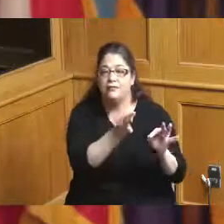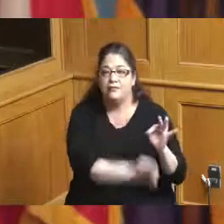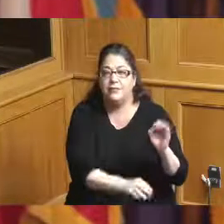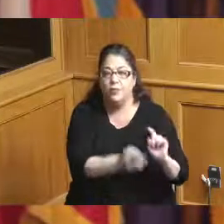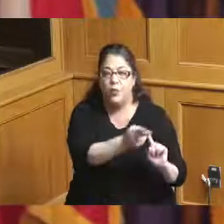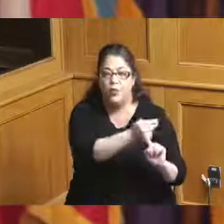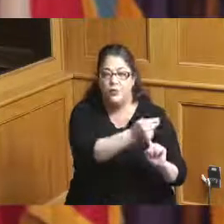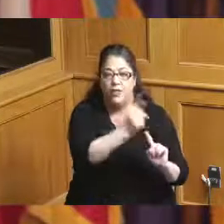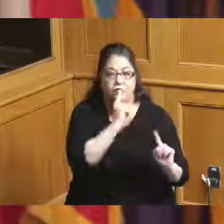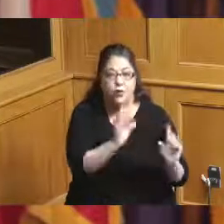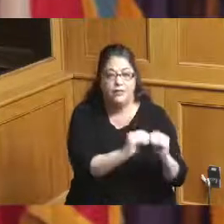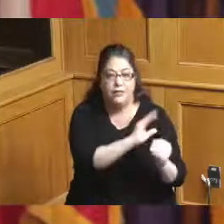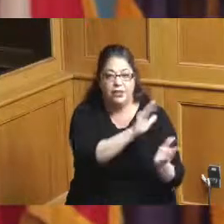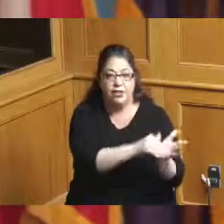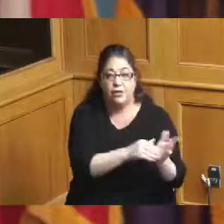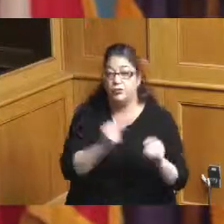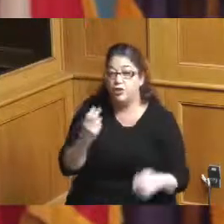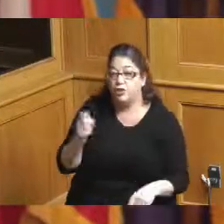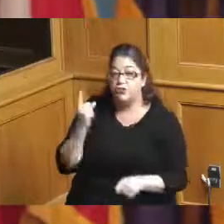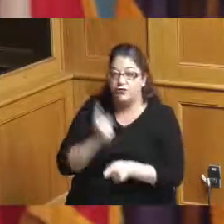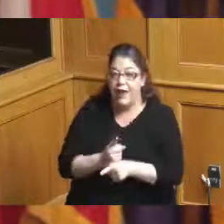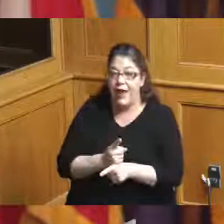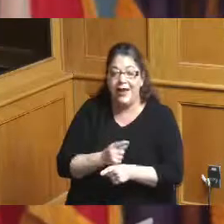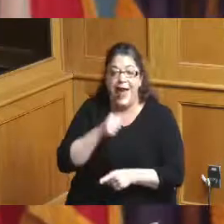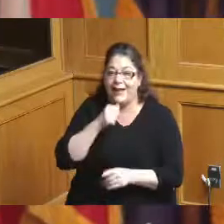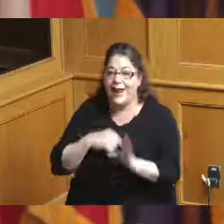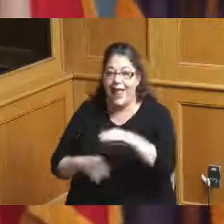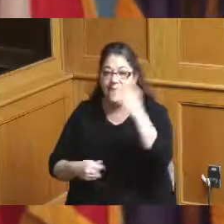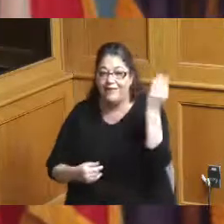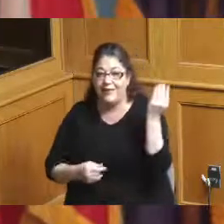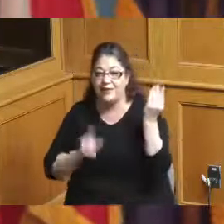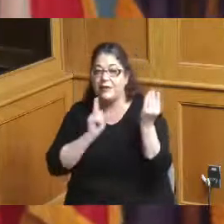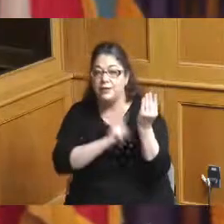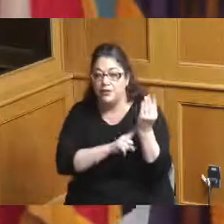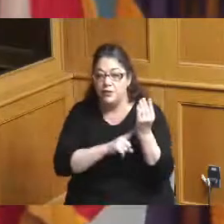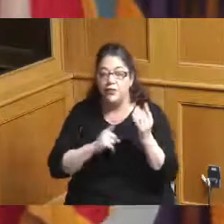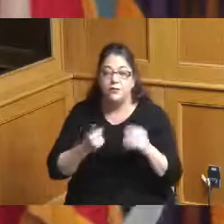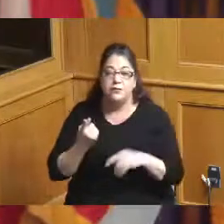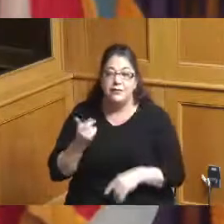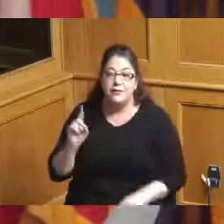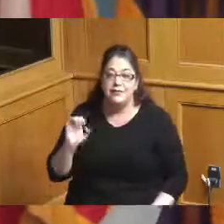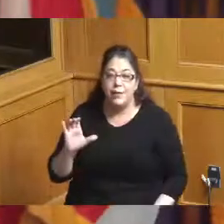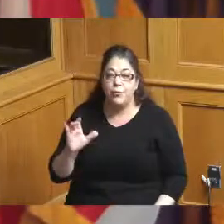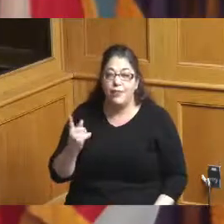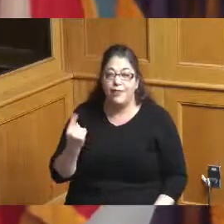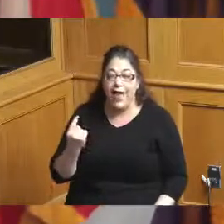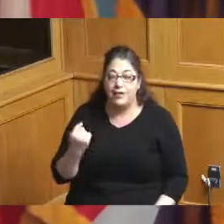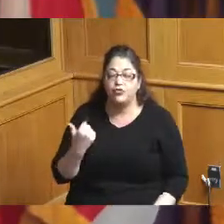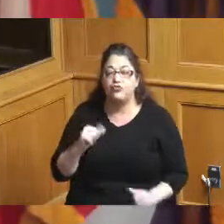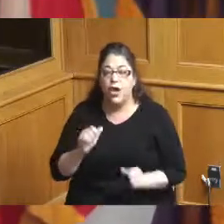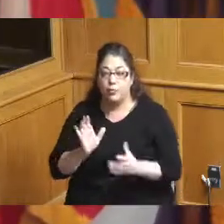and she's right I didn't have this until December last year they tried to push it through during the